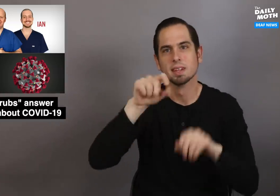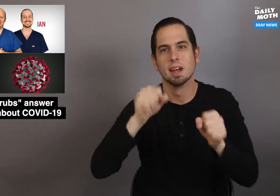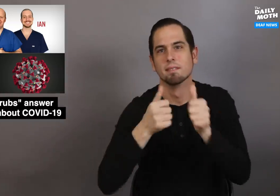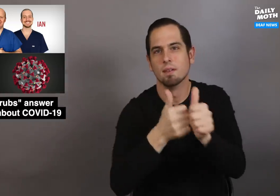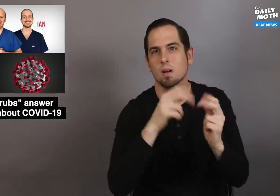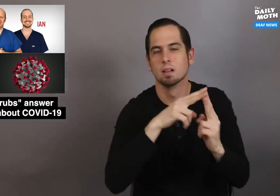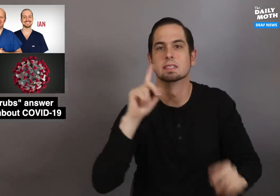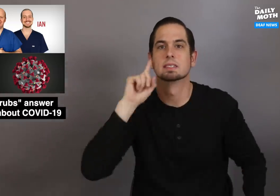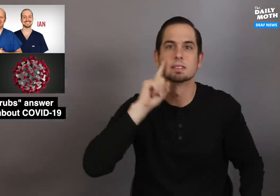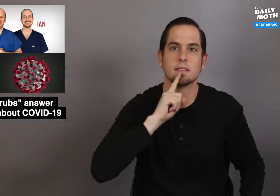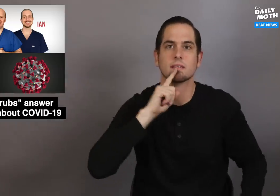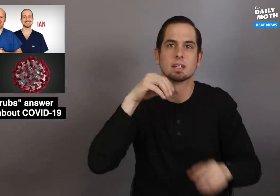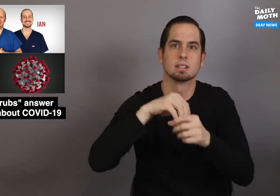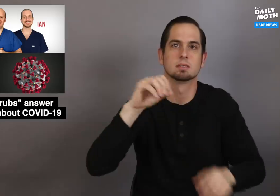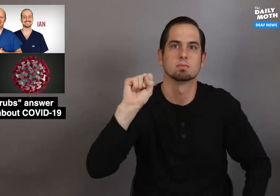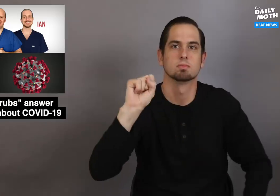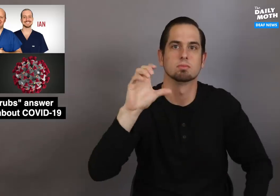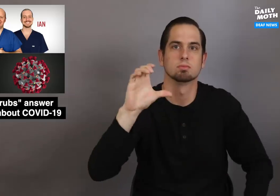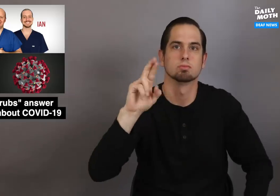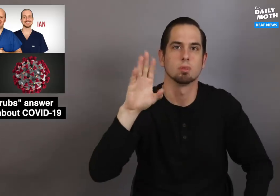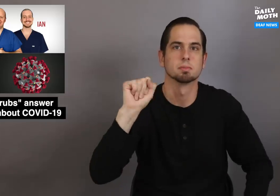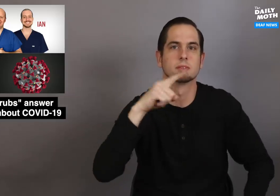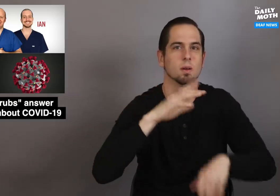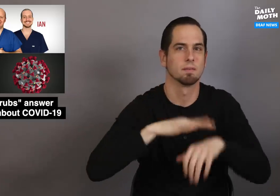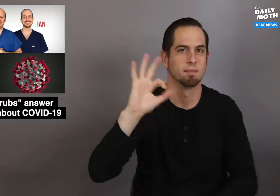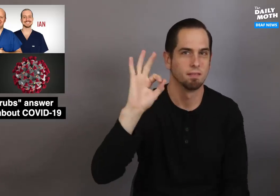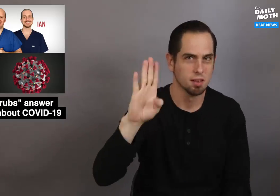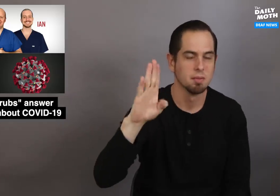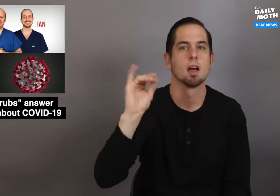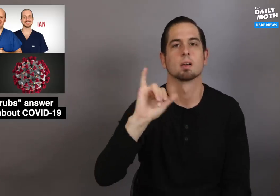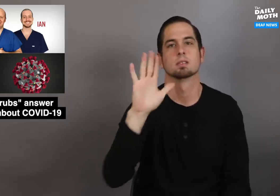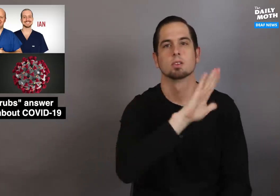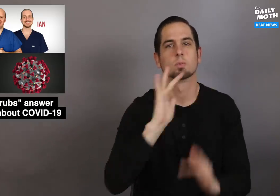You can follow them on "Deaf in Scrubs" on Facebook and